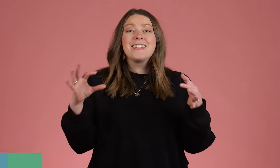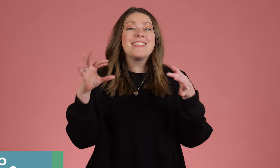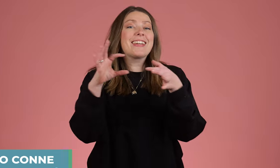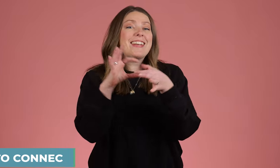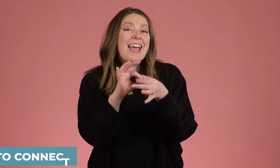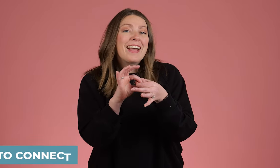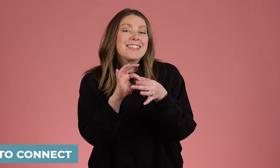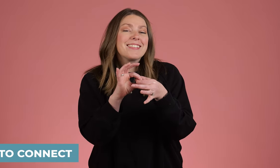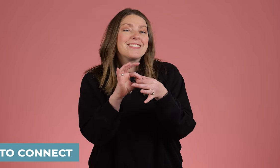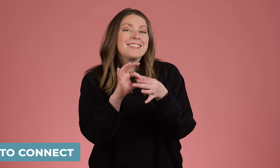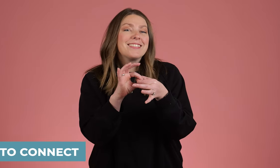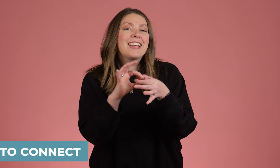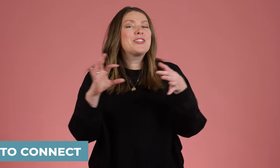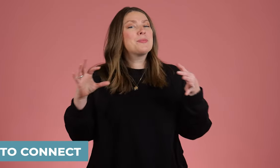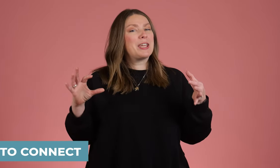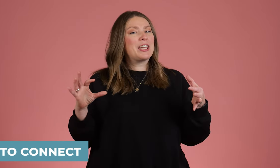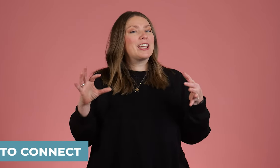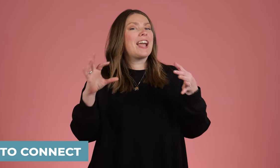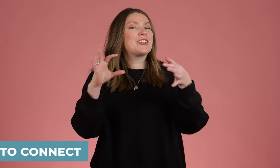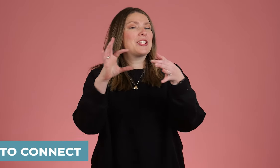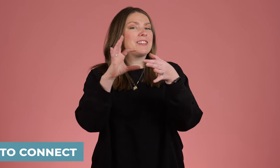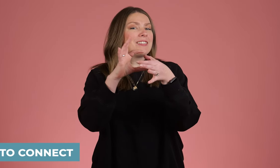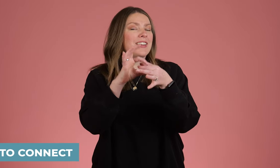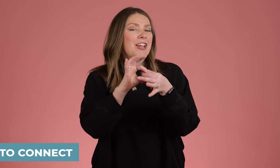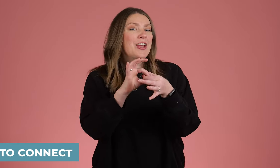to connect like to make a connection.